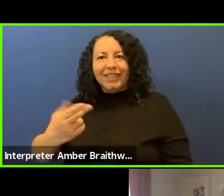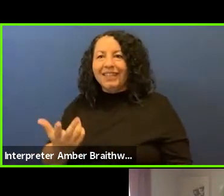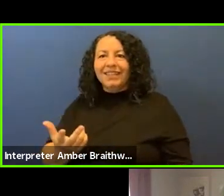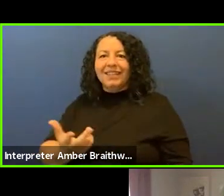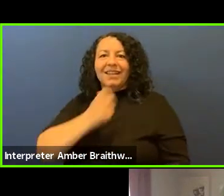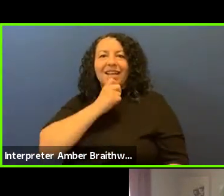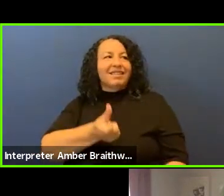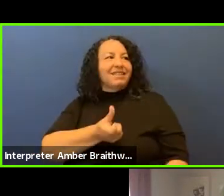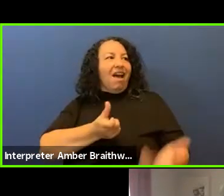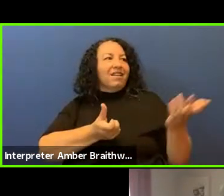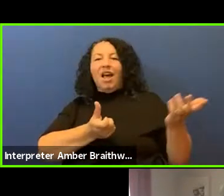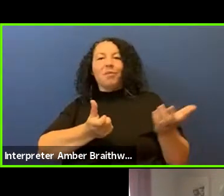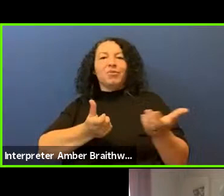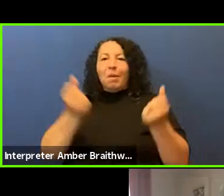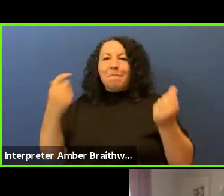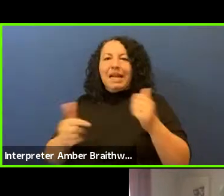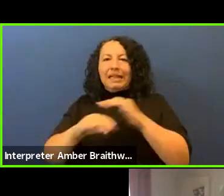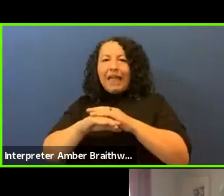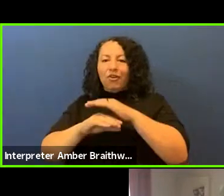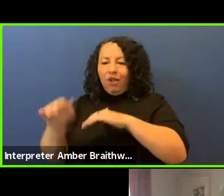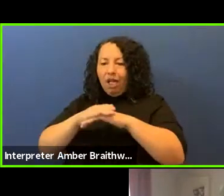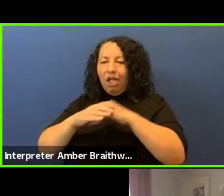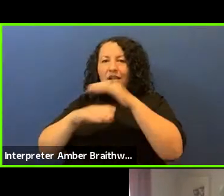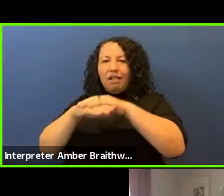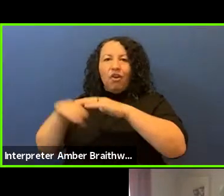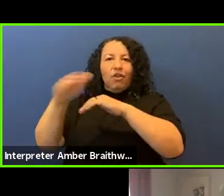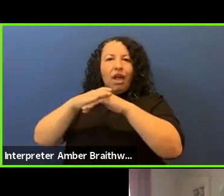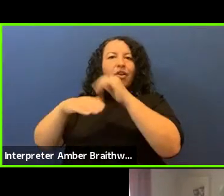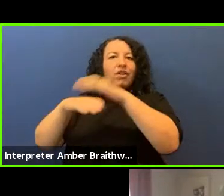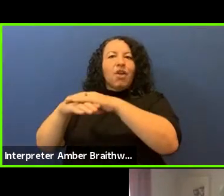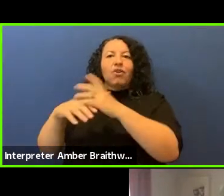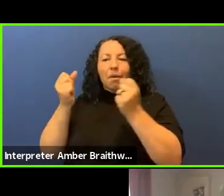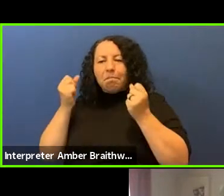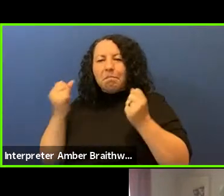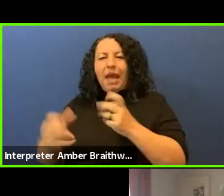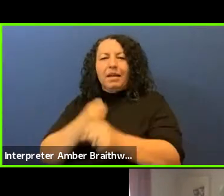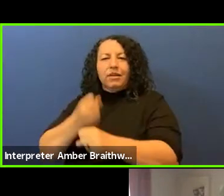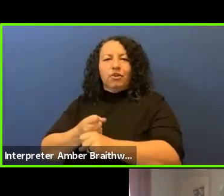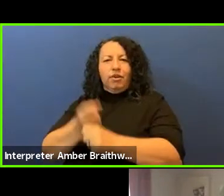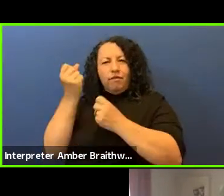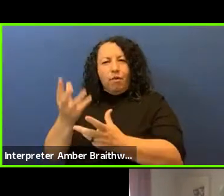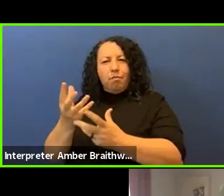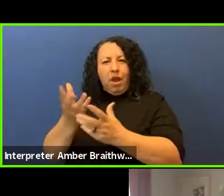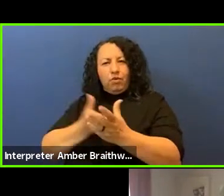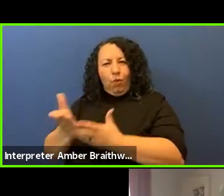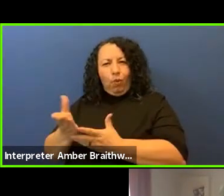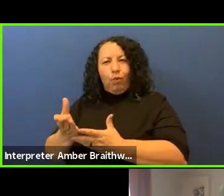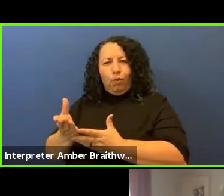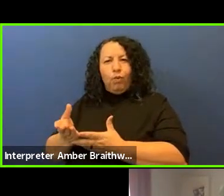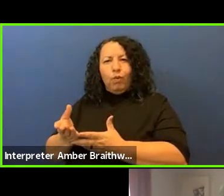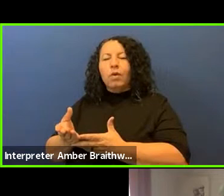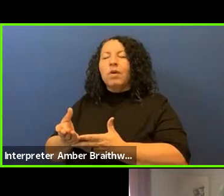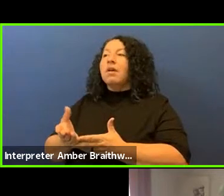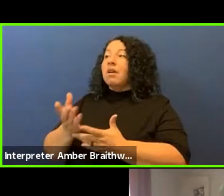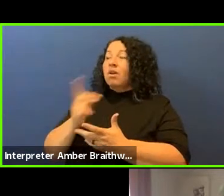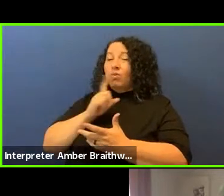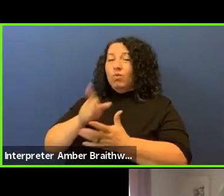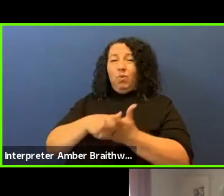and layers and layers of information and I think it takes a lot to be able to go to Indigenous world views, so I think the